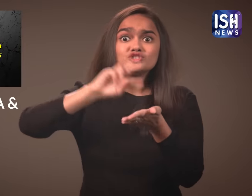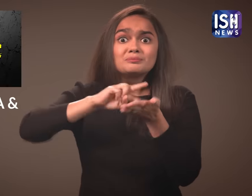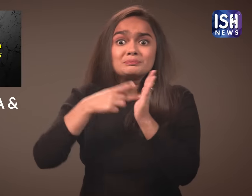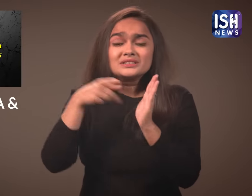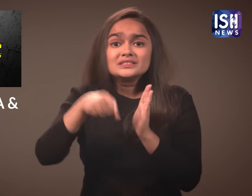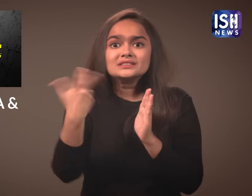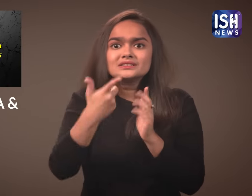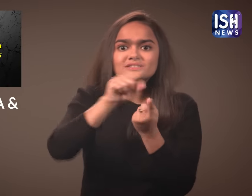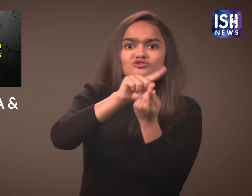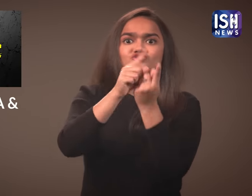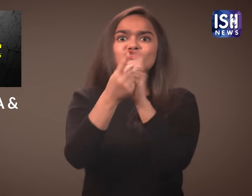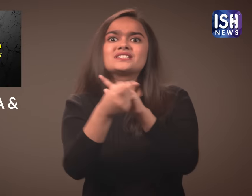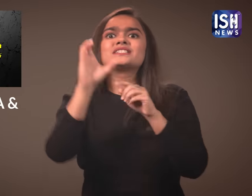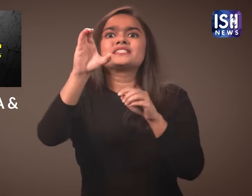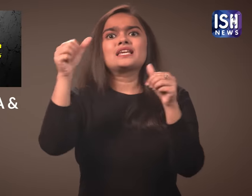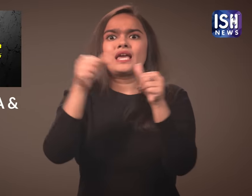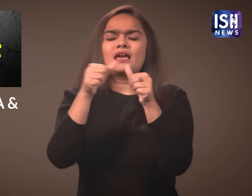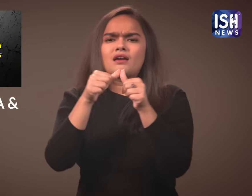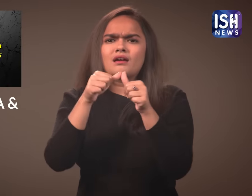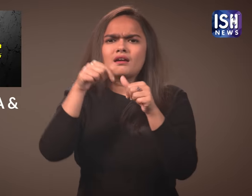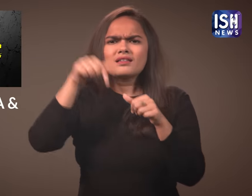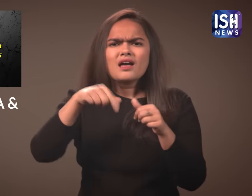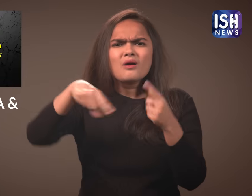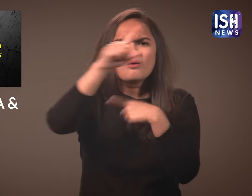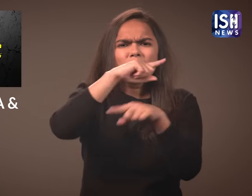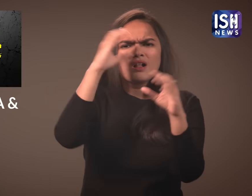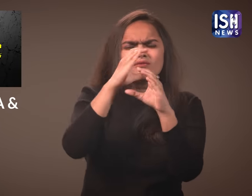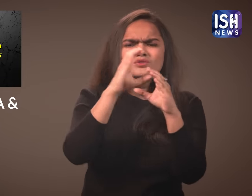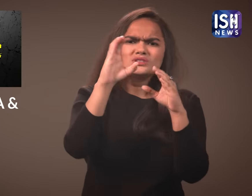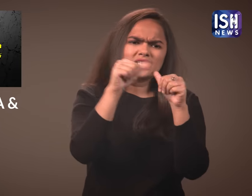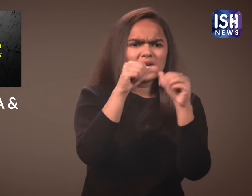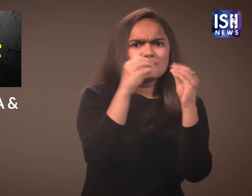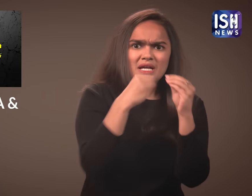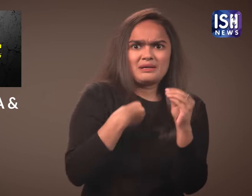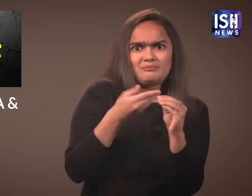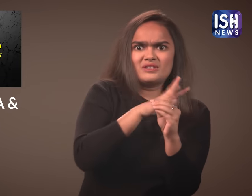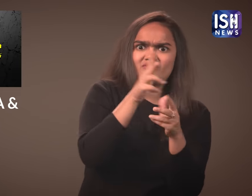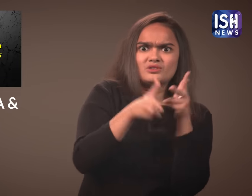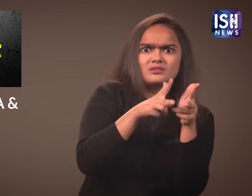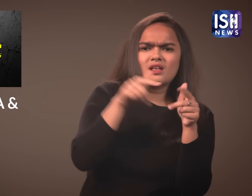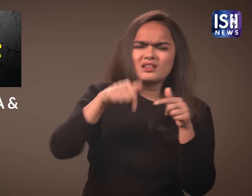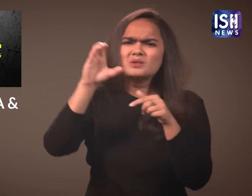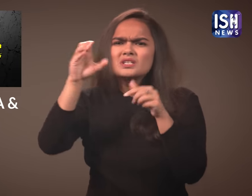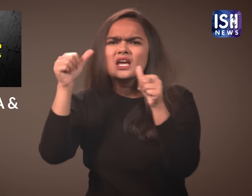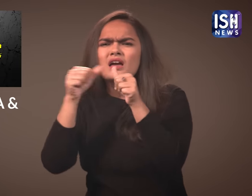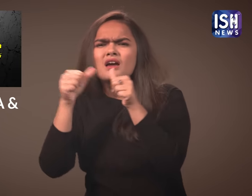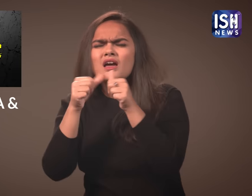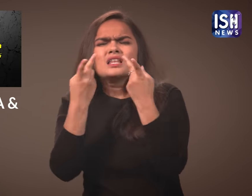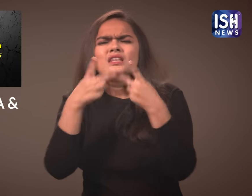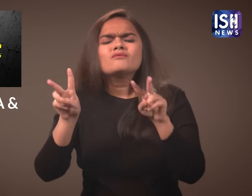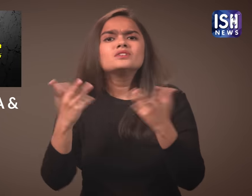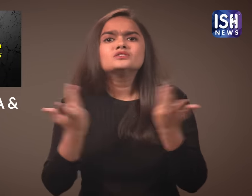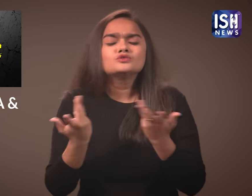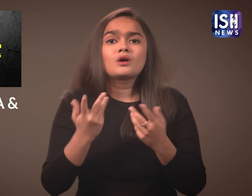This means it is now the Citizenship Amendment Act. You may be confused because I signed CAB earlier and now I am saying CAA. What is the difference between the two.